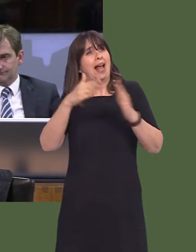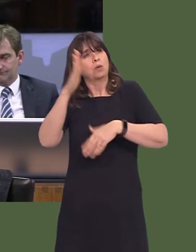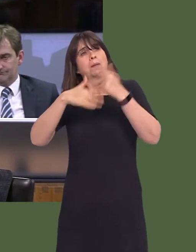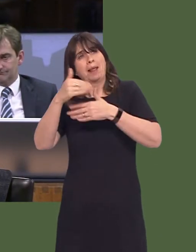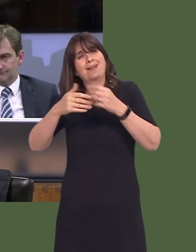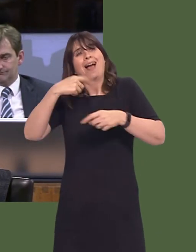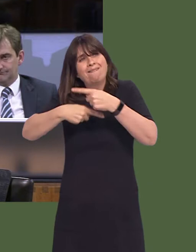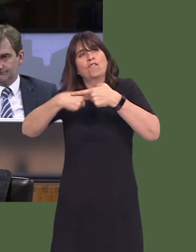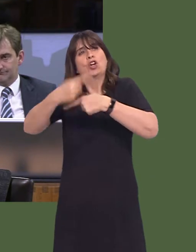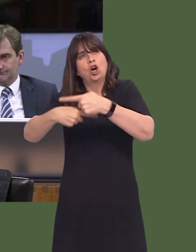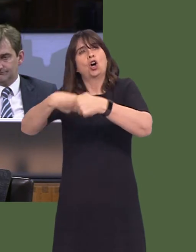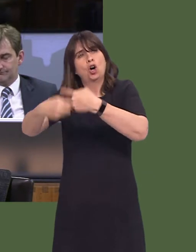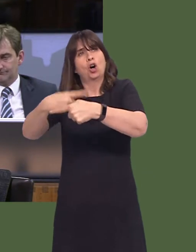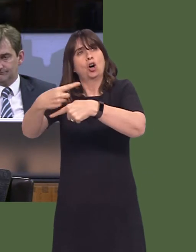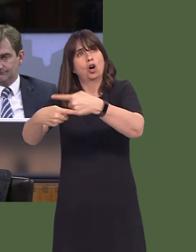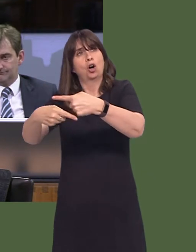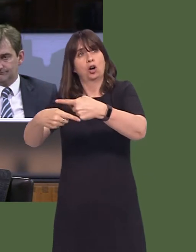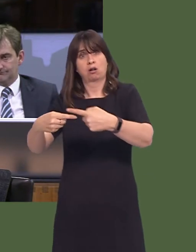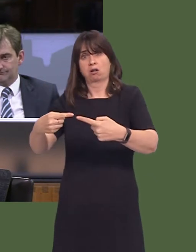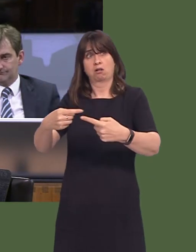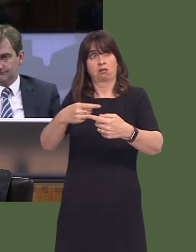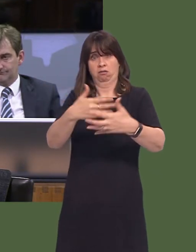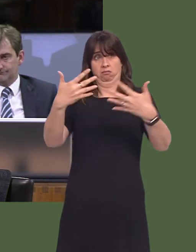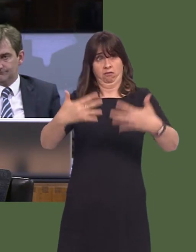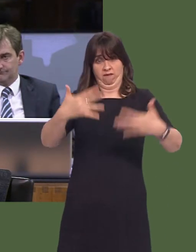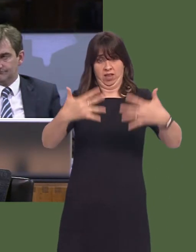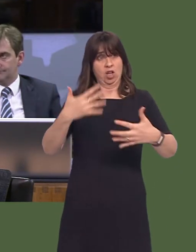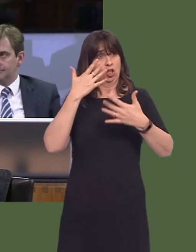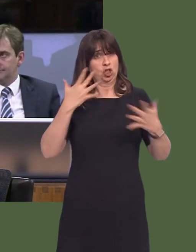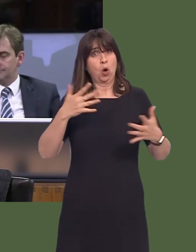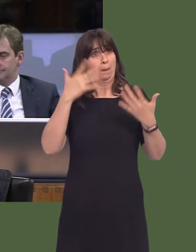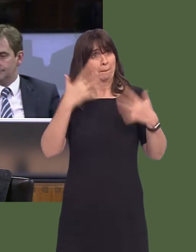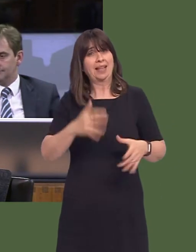As I pointed out, the figuresónot my figures, the industry figuresóshow a 10 per cent decline